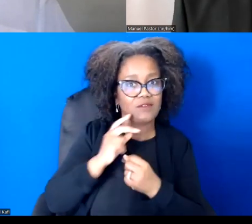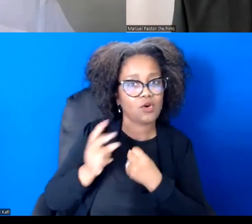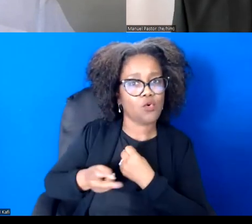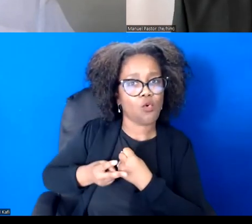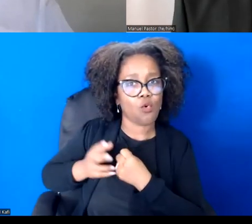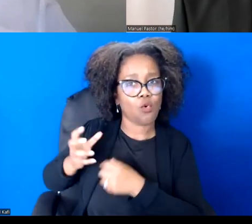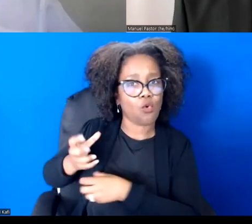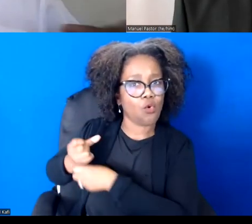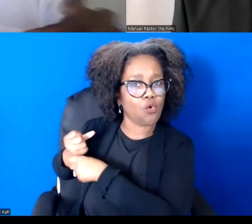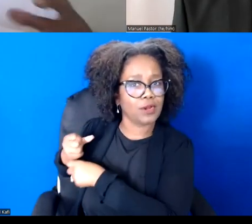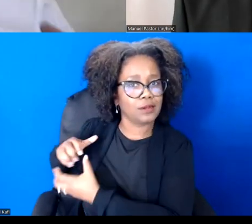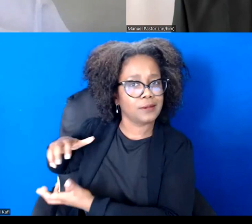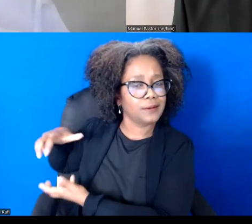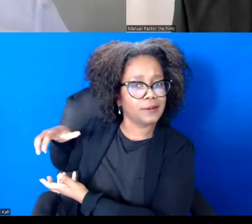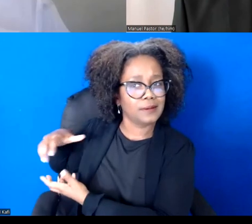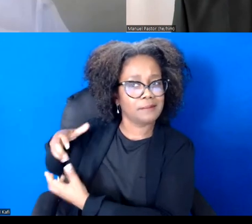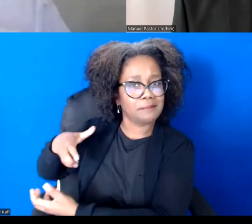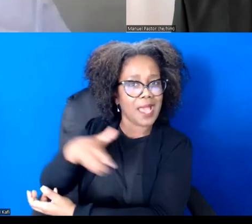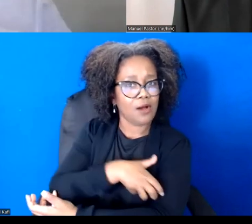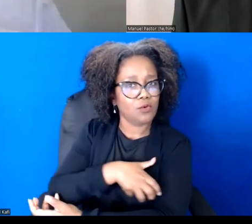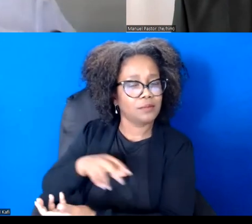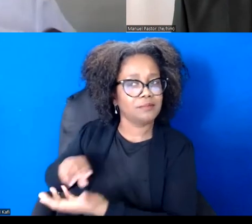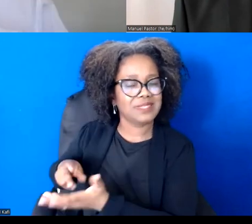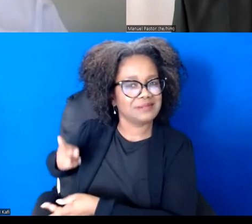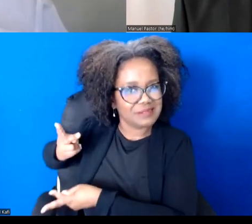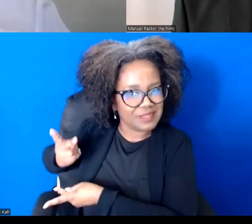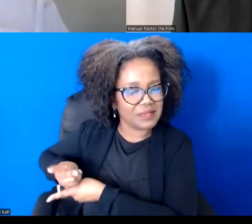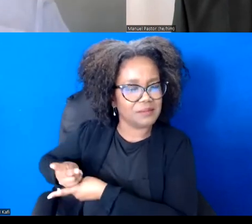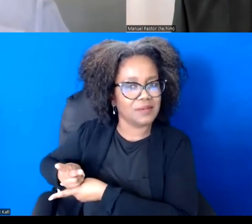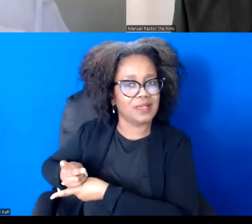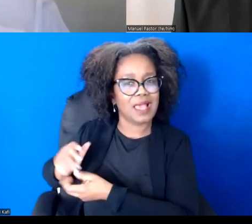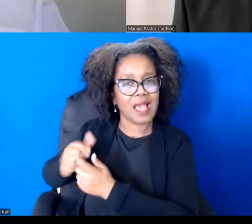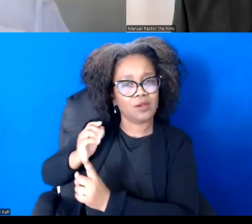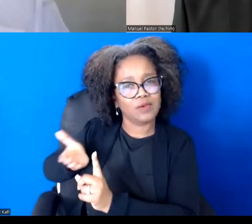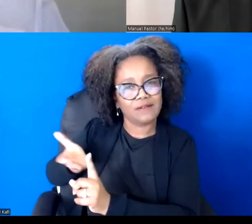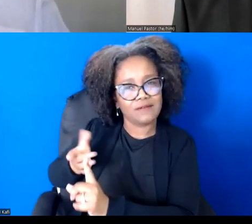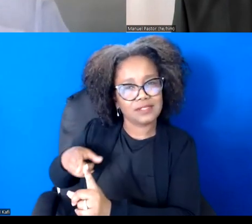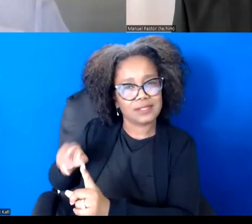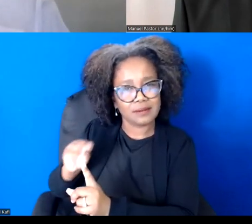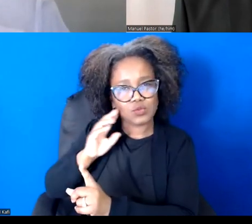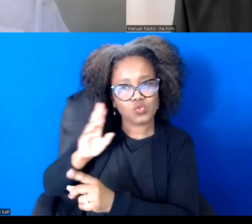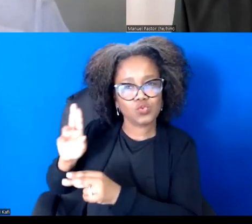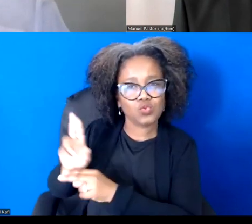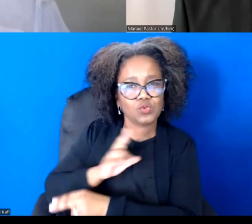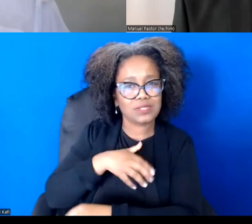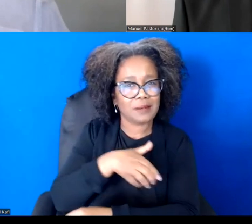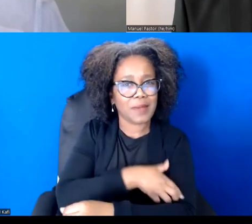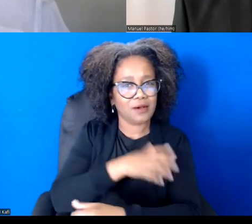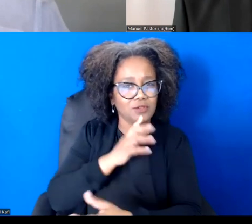not only shape an economy, but also shape a people to engage in othering. And I think that that's really important.